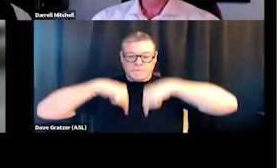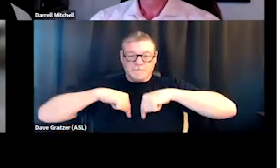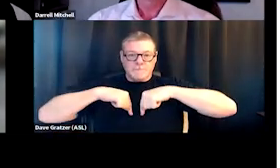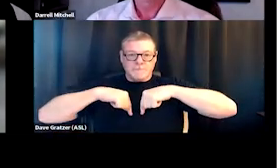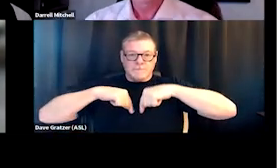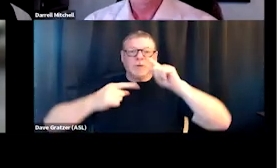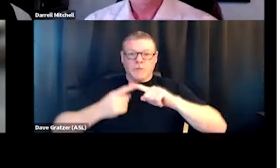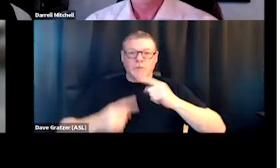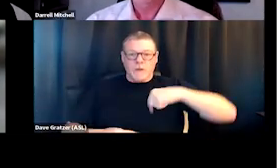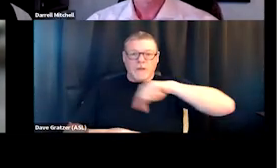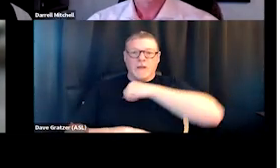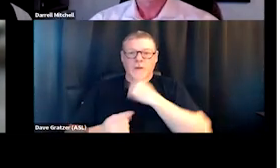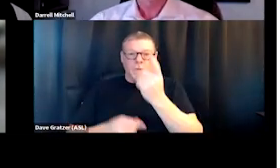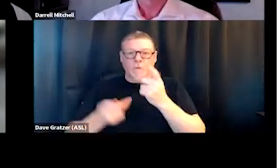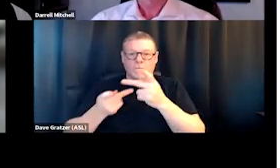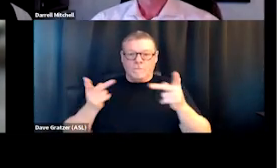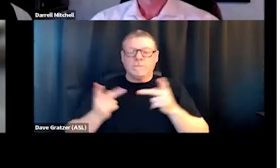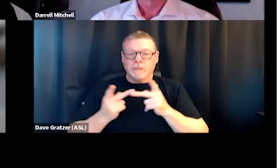into the one-stop-shop.